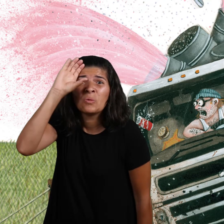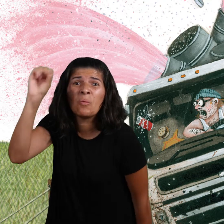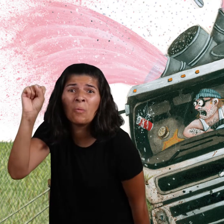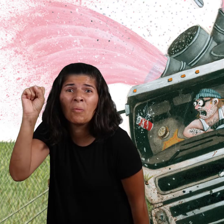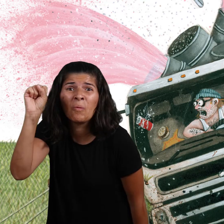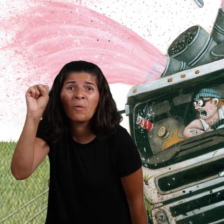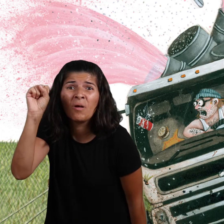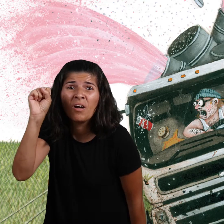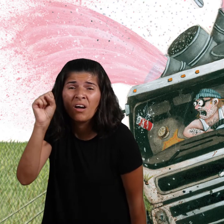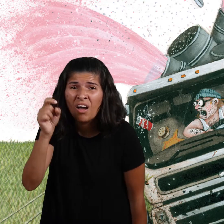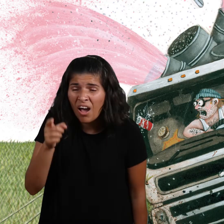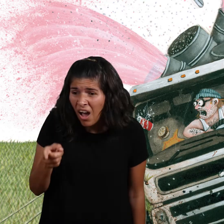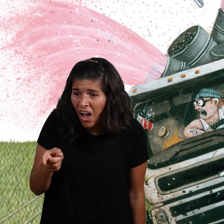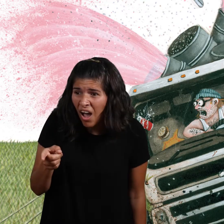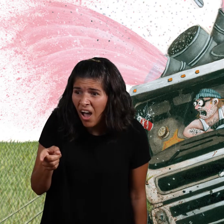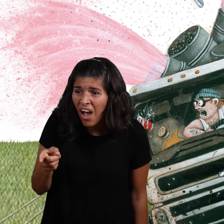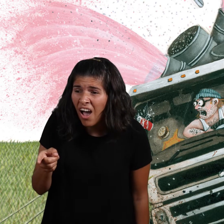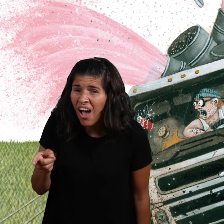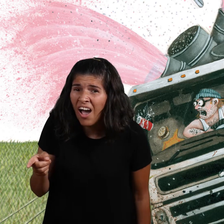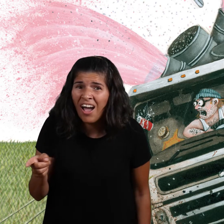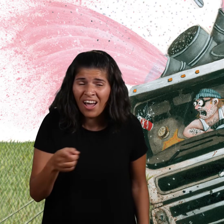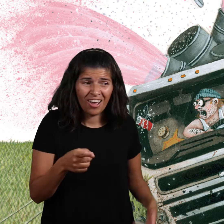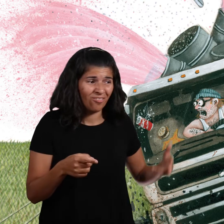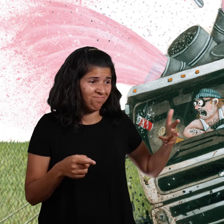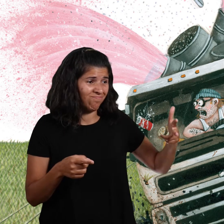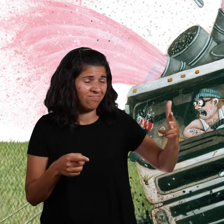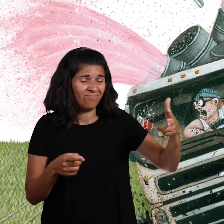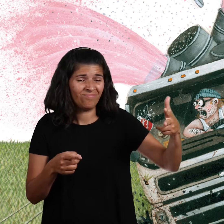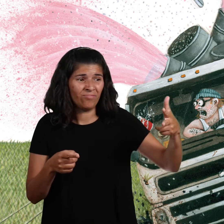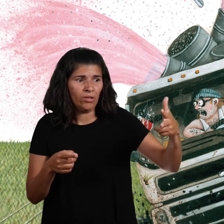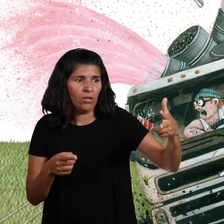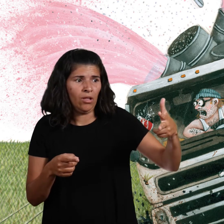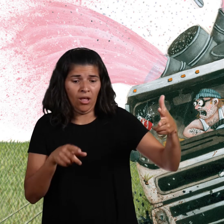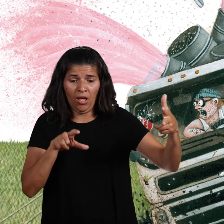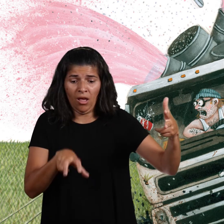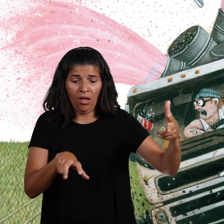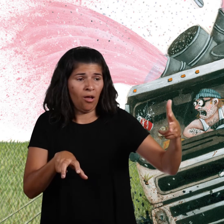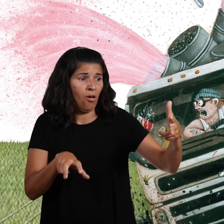“Good grief! Is that a unicorn?” he shrieked in great surprise.